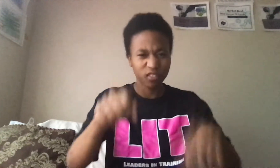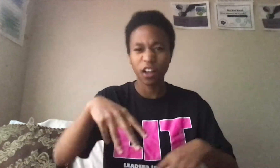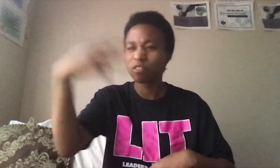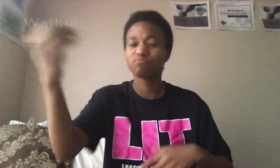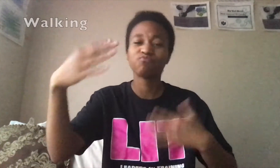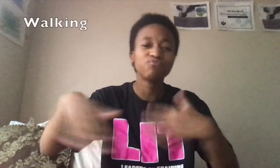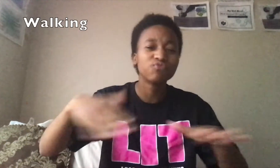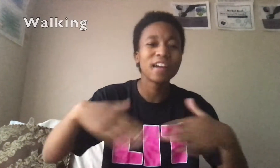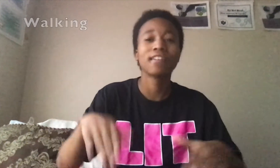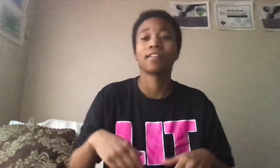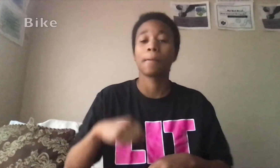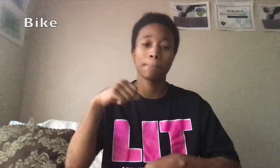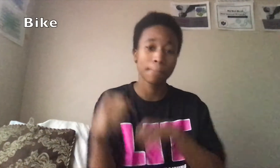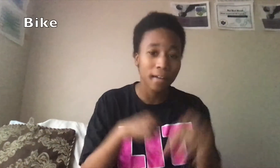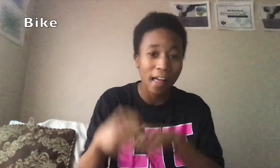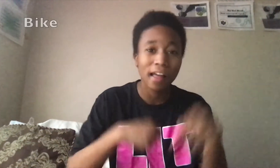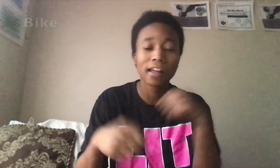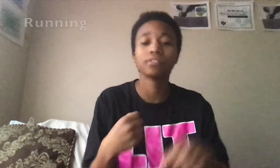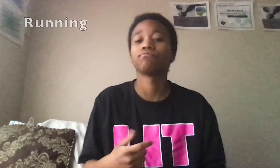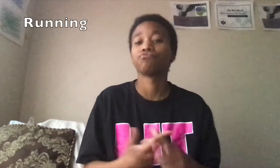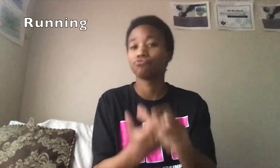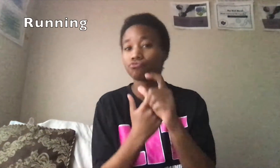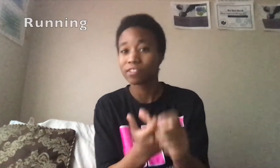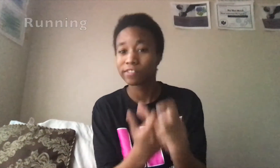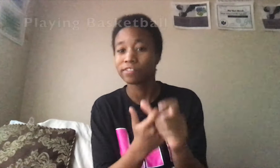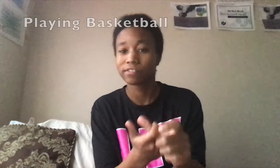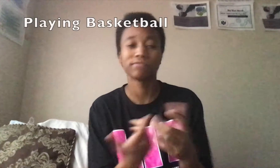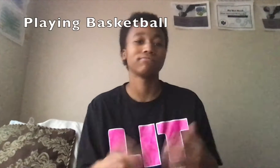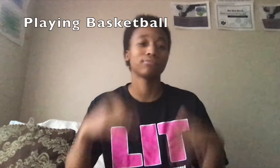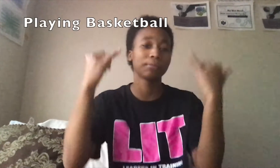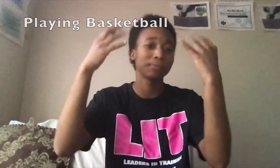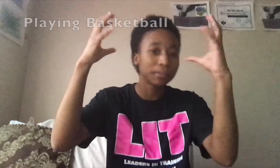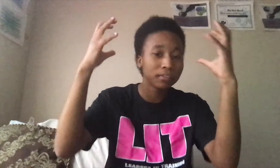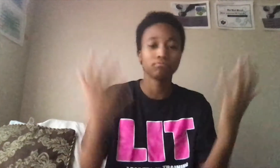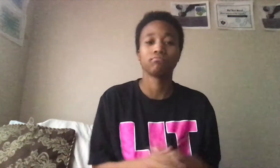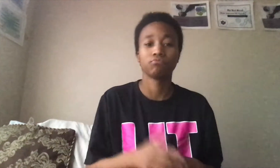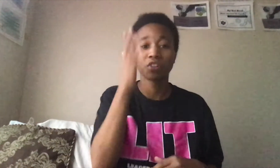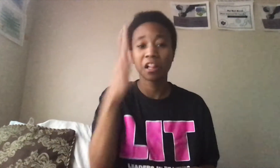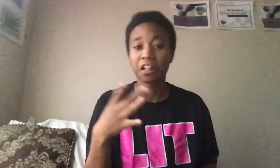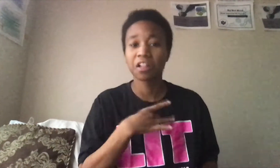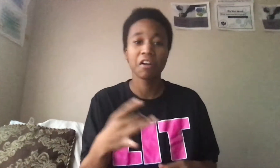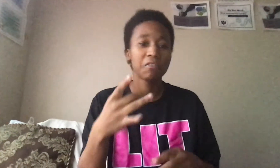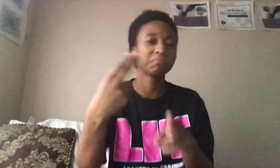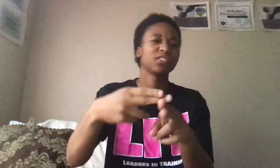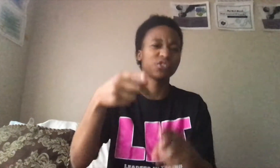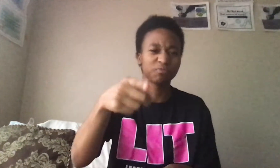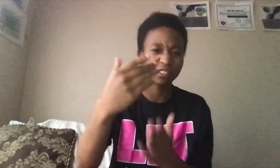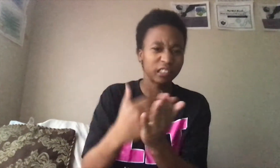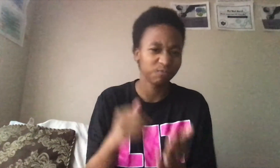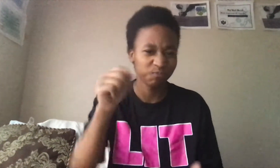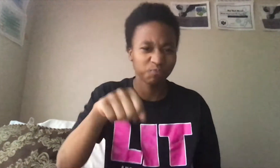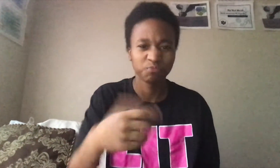you can outside walking, bike, jogging, or play basketball, etc. would you like to mention this on the list.